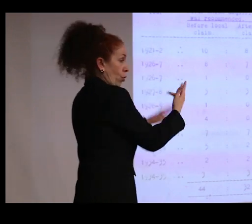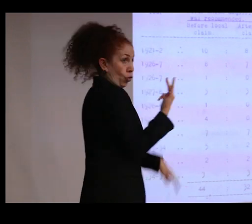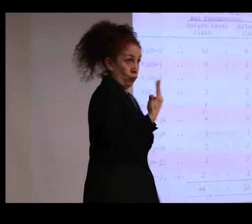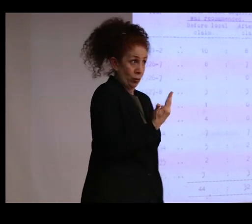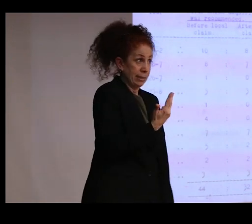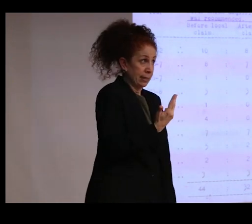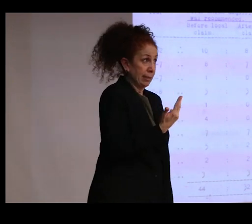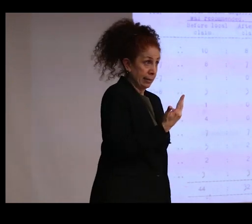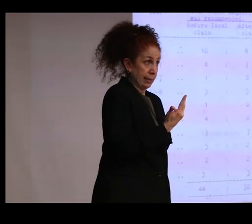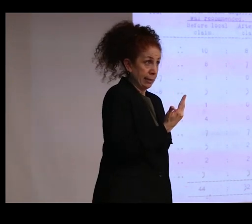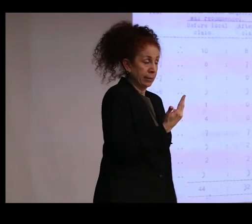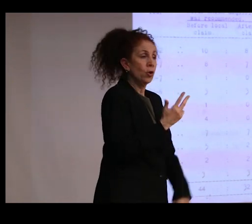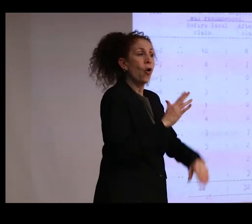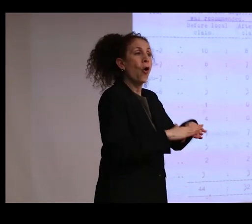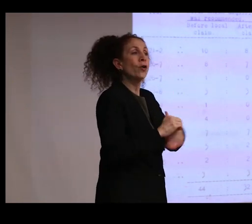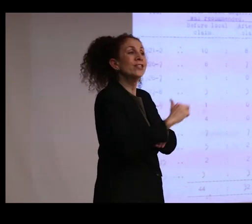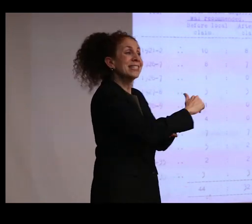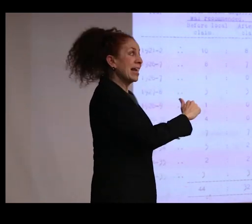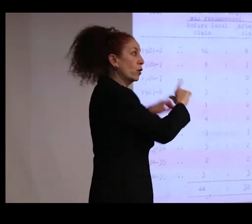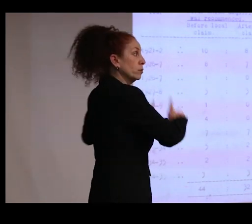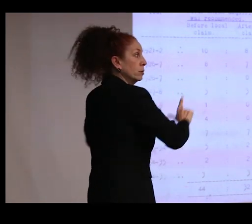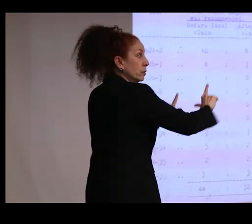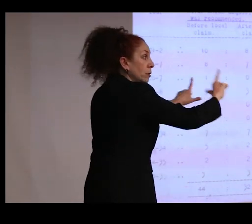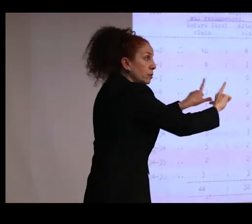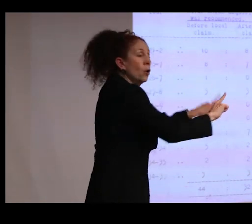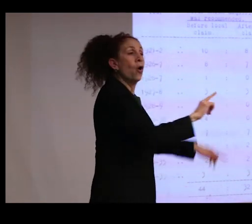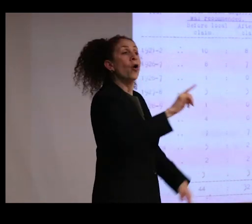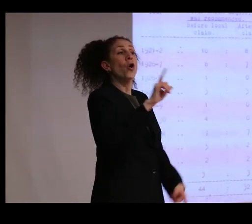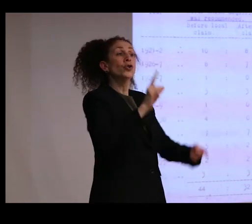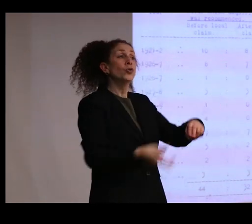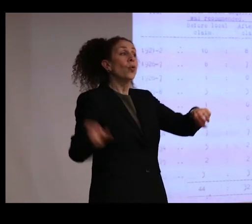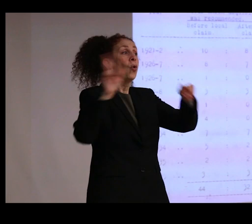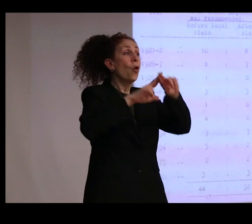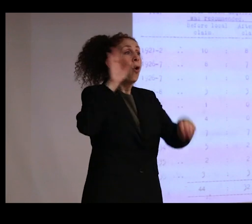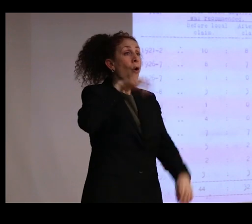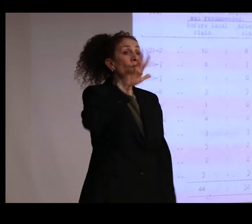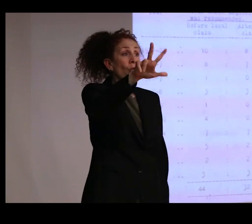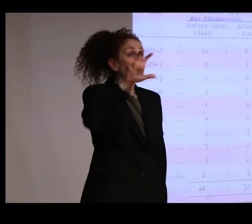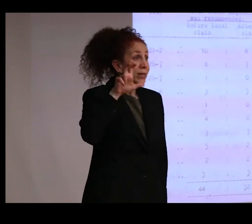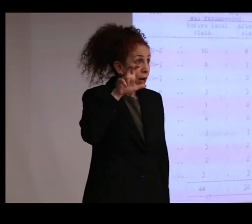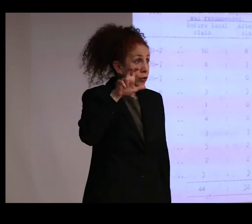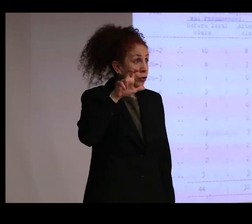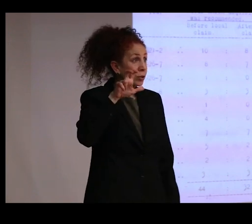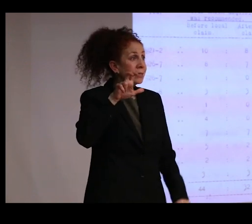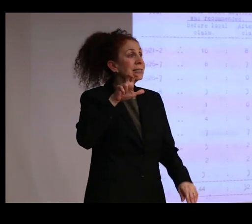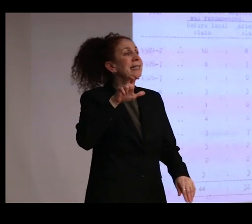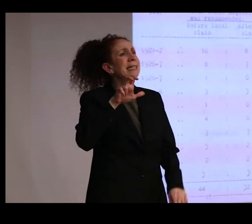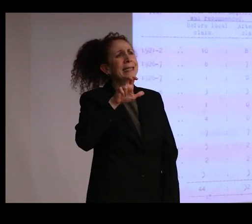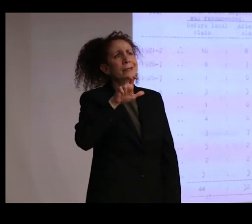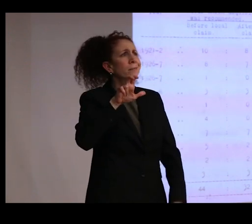on the staircase-- to over 300 in a matter of just two or three decades.